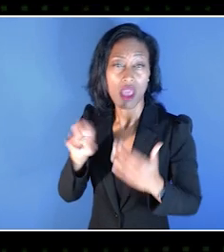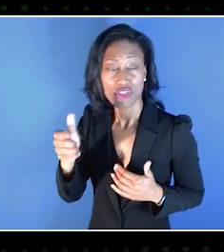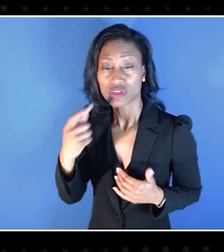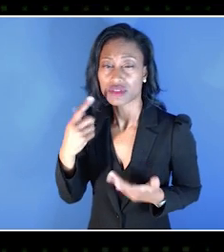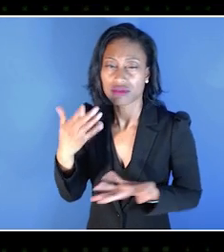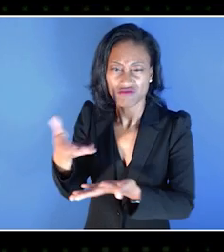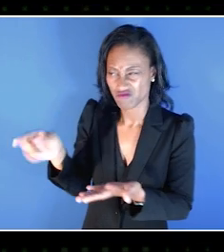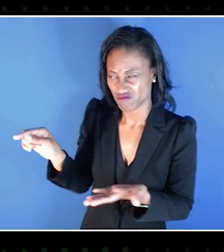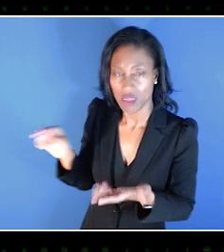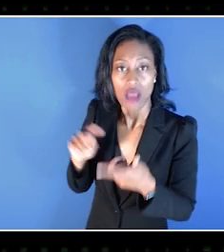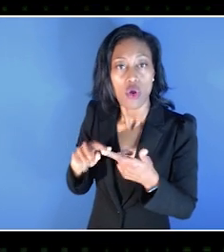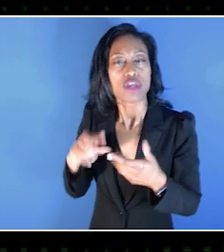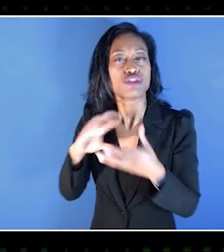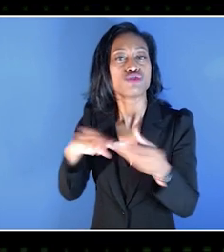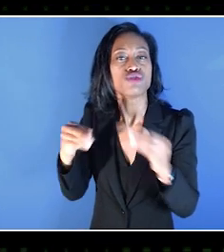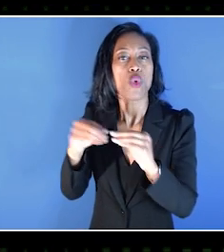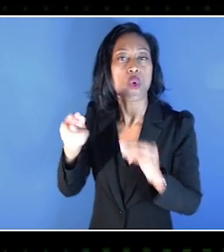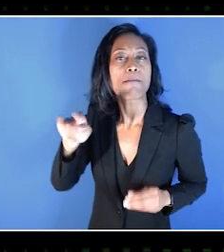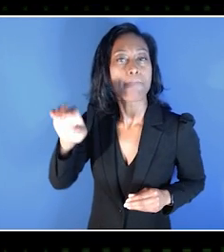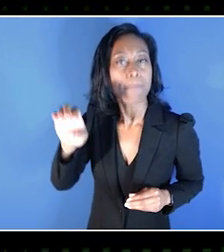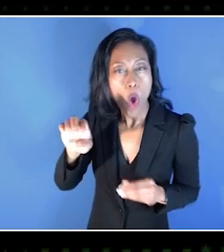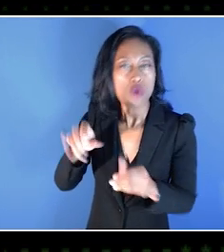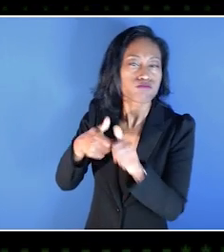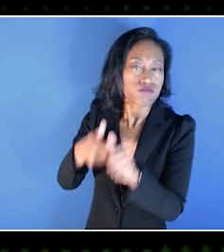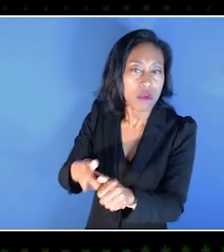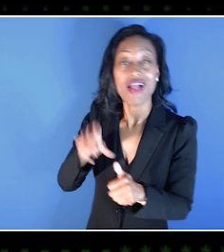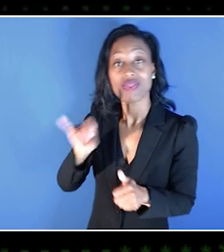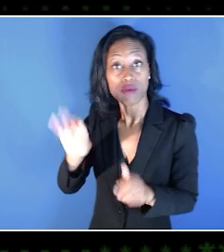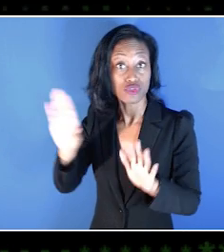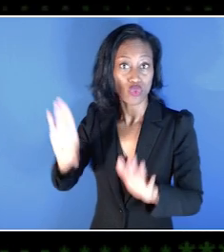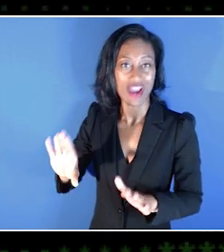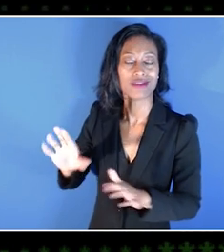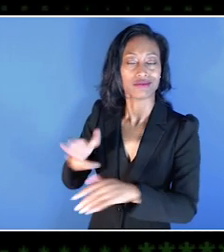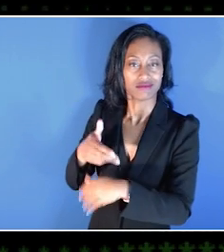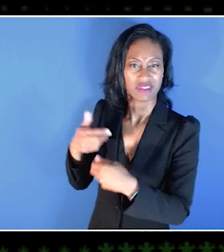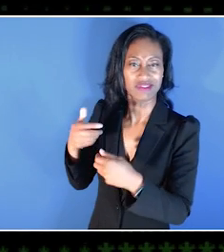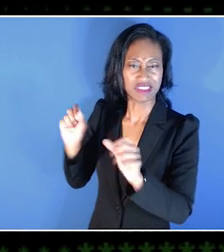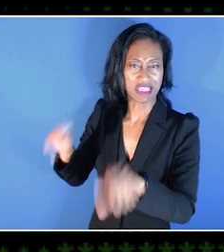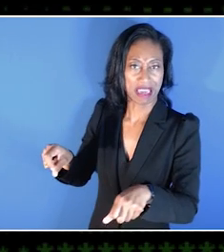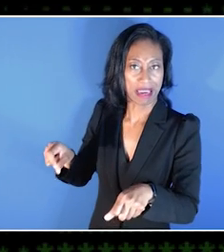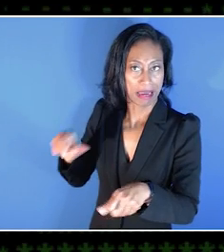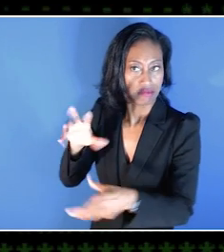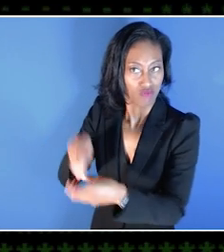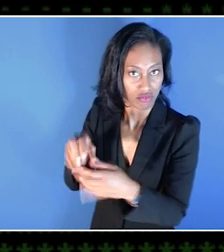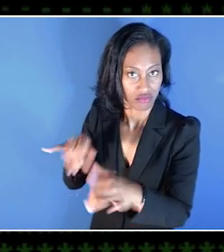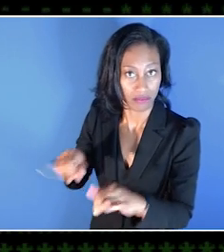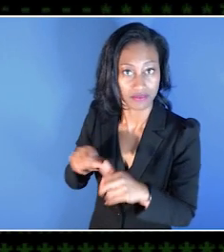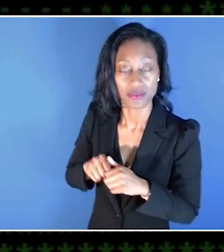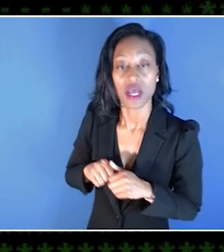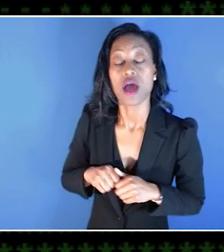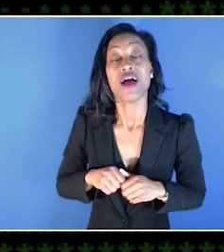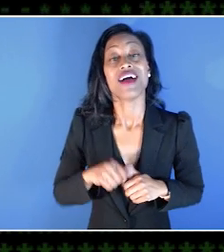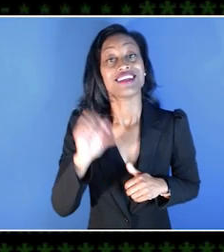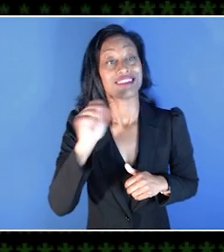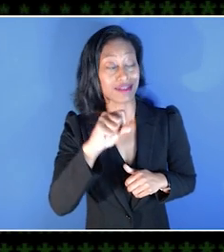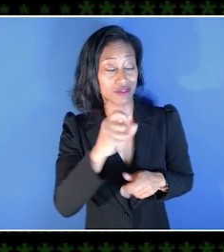"Oh yeah, I want to play just story mode on something like that." It was great, it gave her the opportunity to do that. So, yeah, my narcolepsy